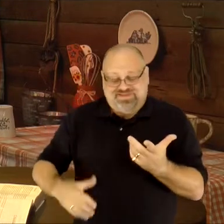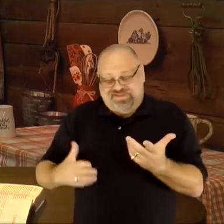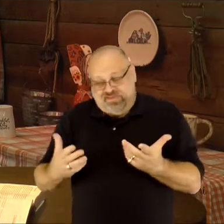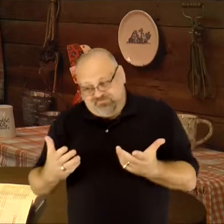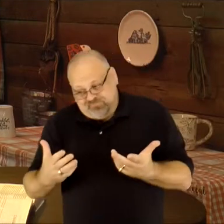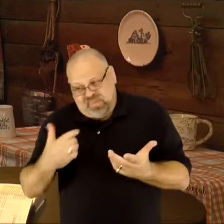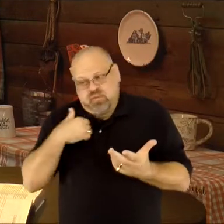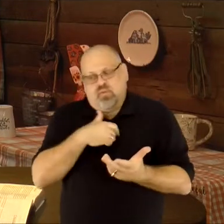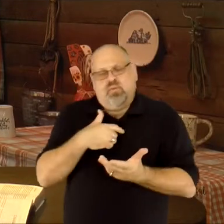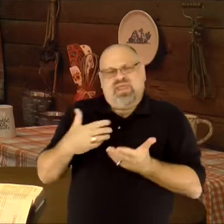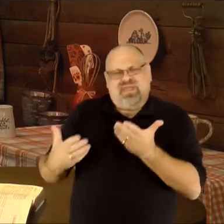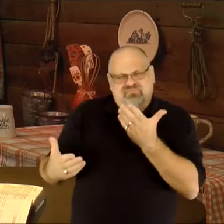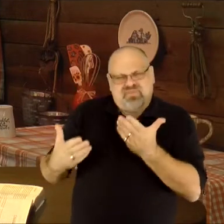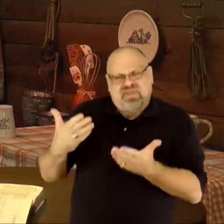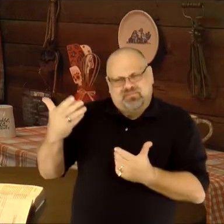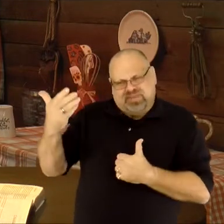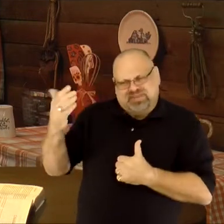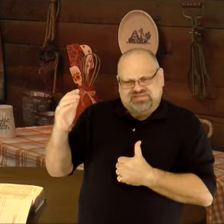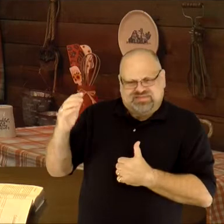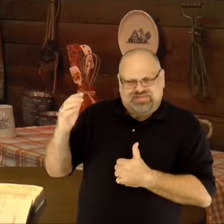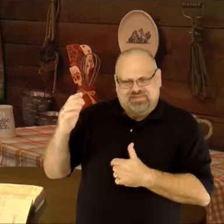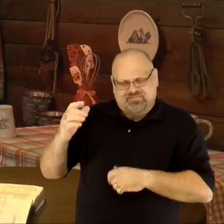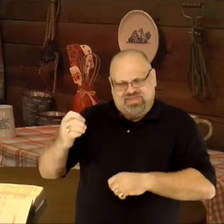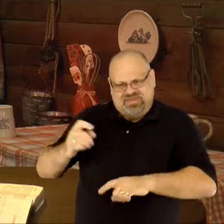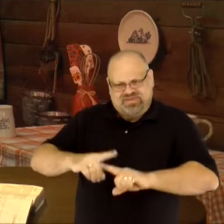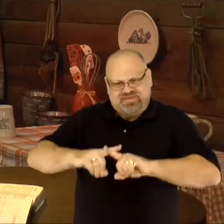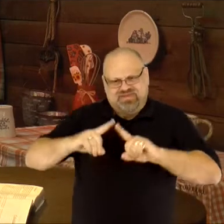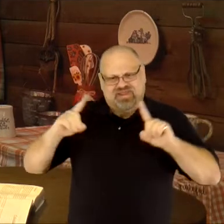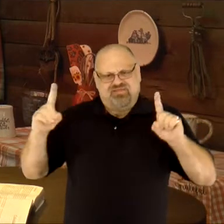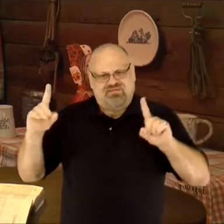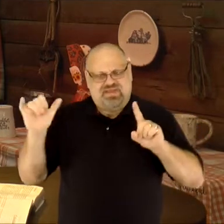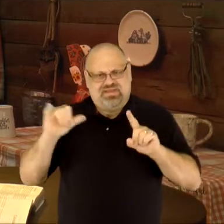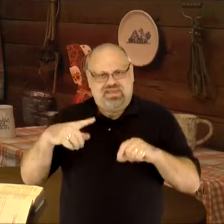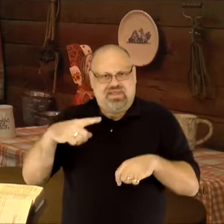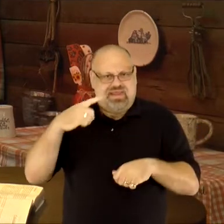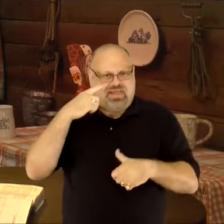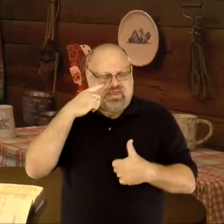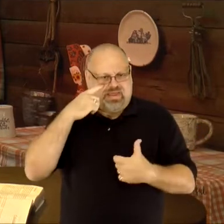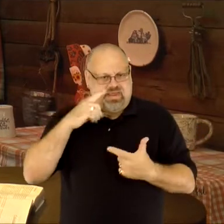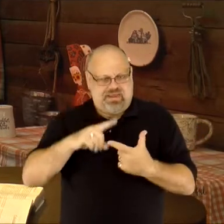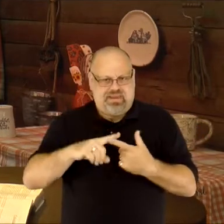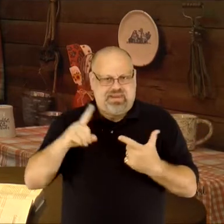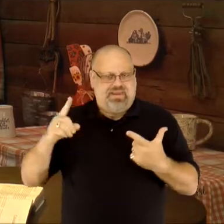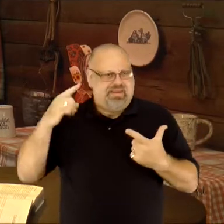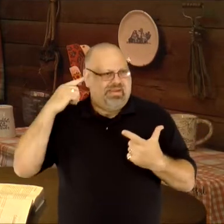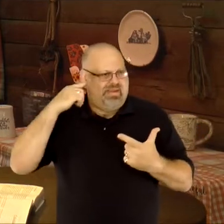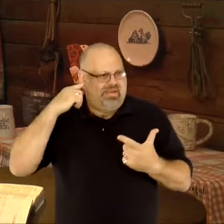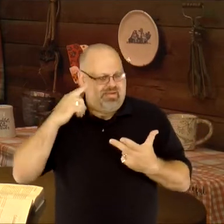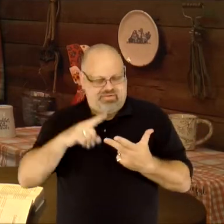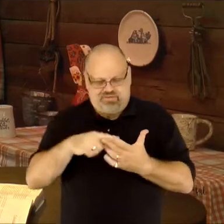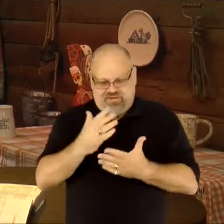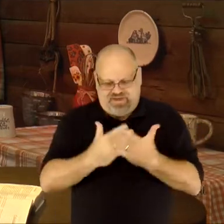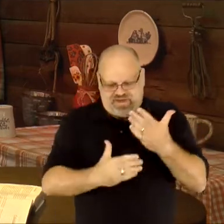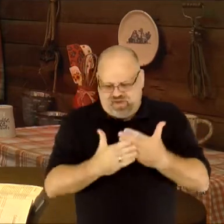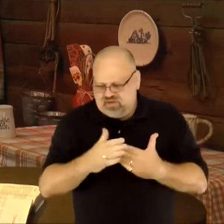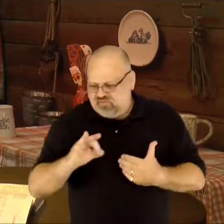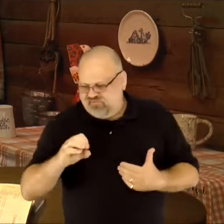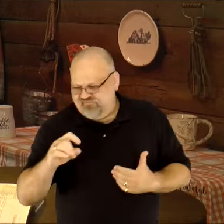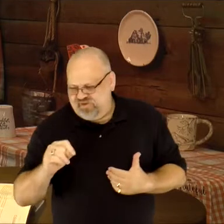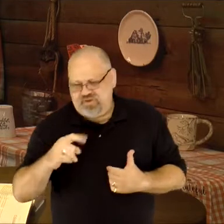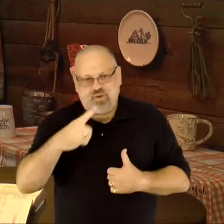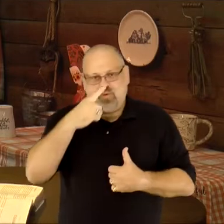relationship with Jesus Christ. Though we may seem as different as an eye and an ear,